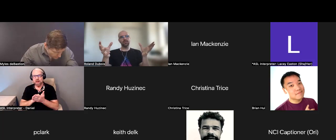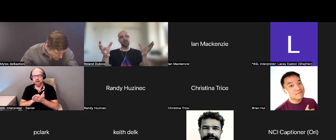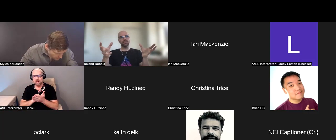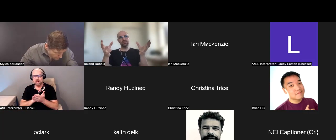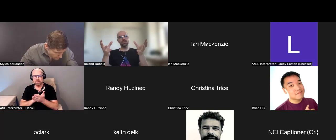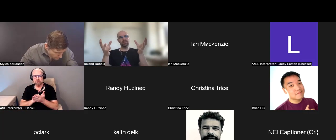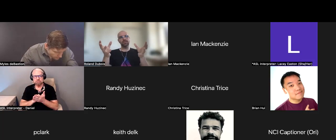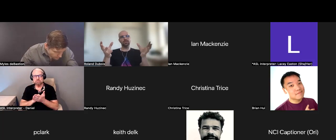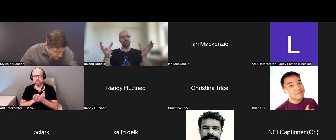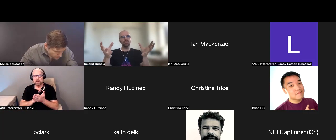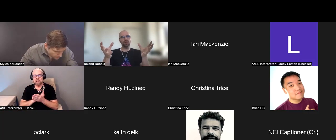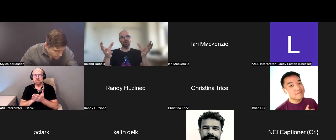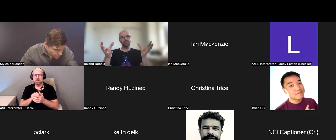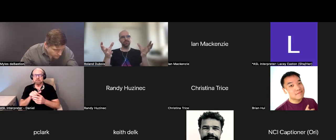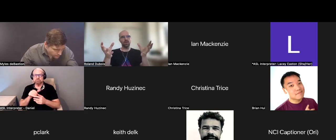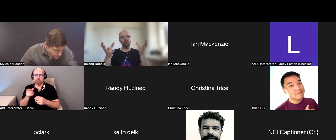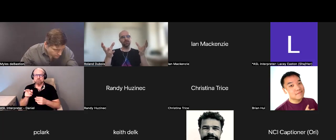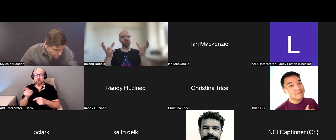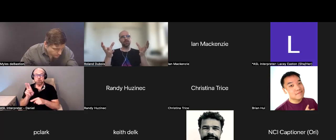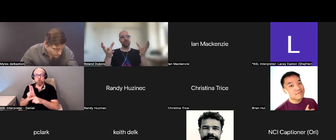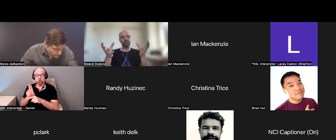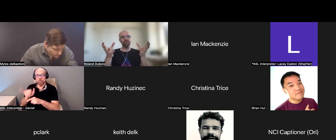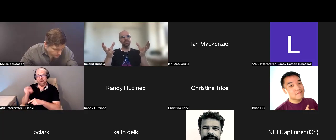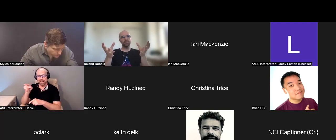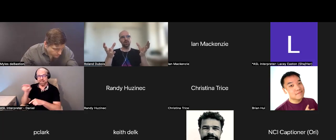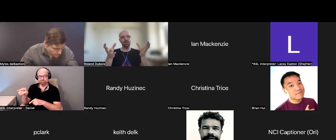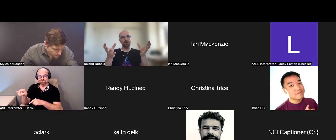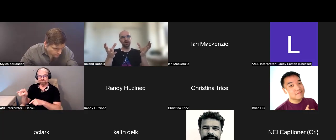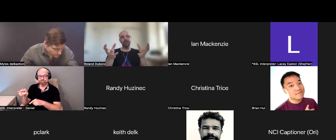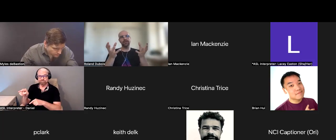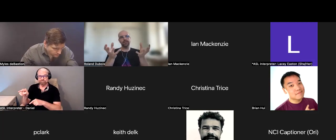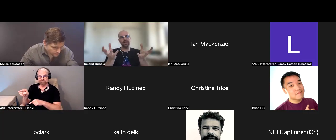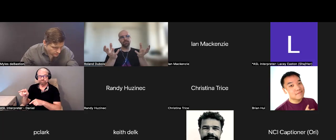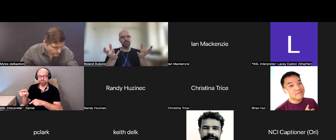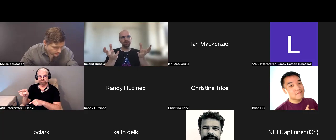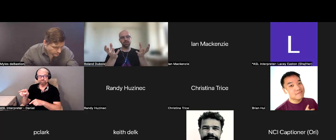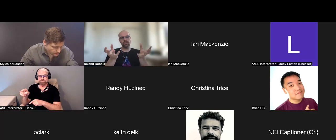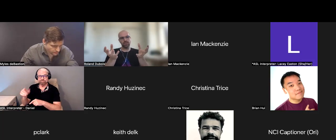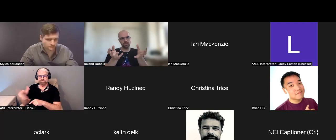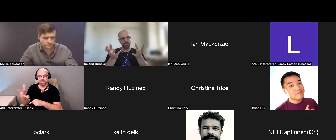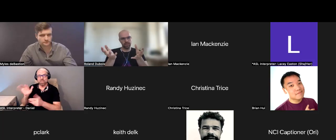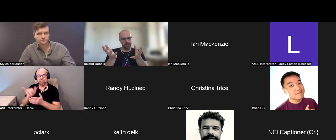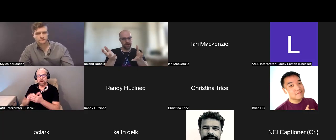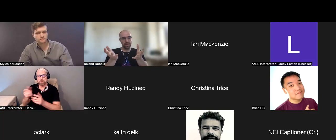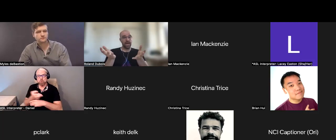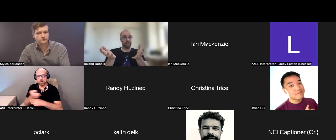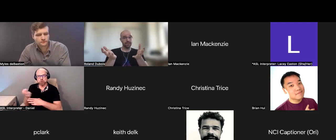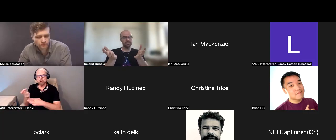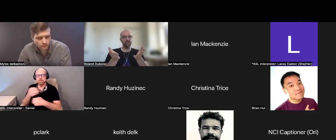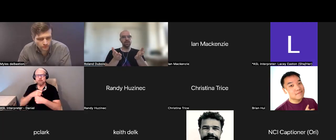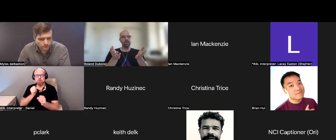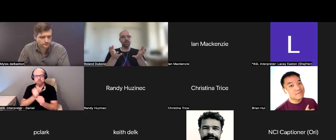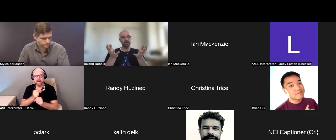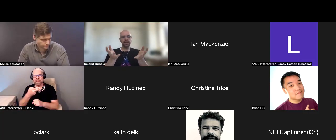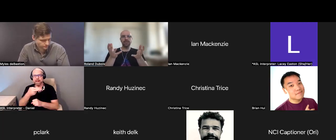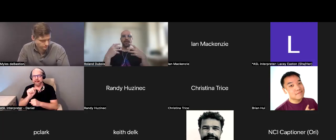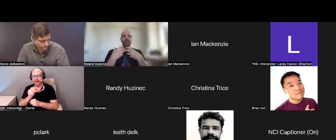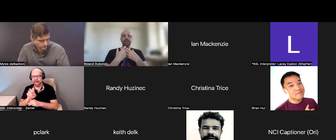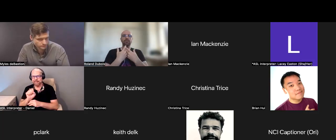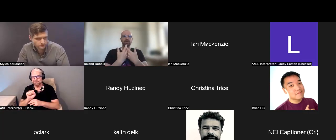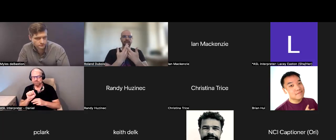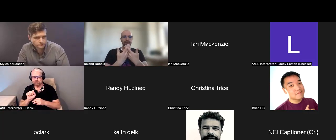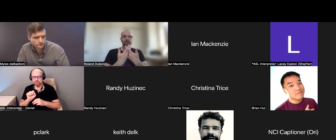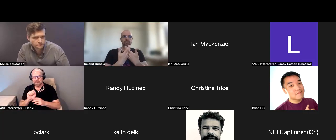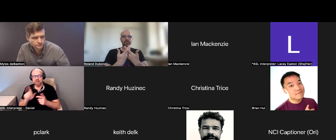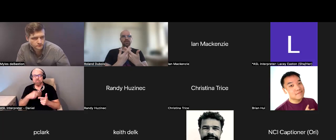the source of -- and let that be the resource to create the hacks. Then I would have to think,